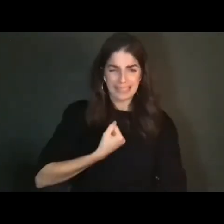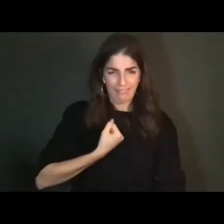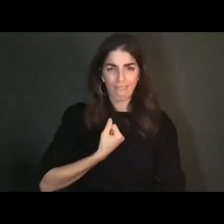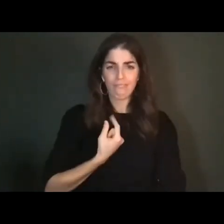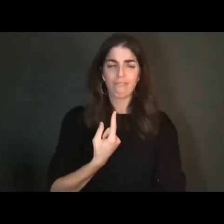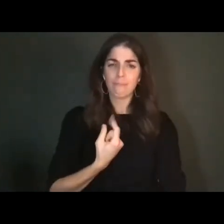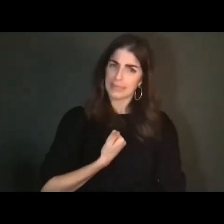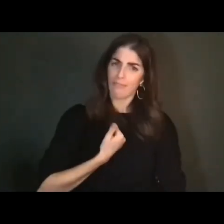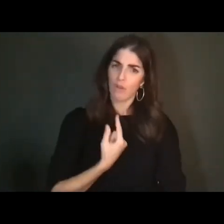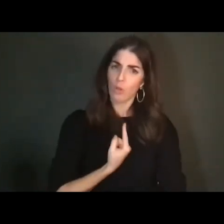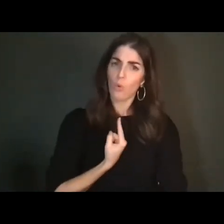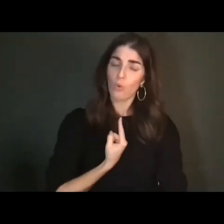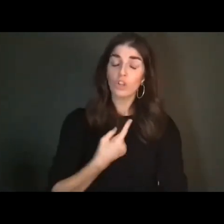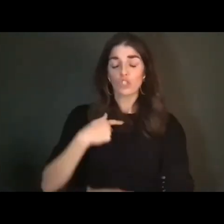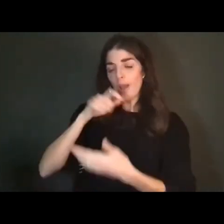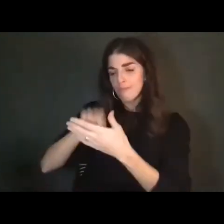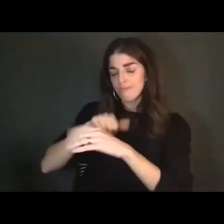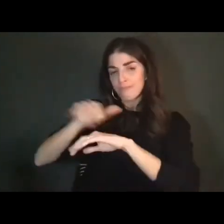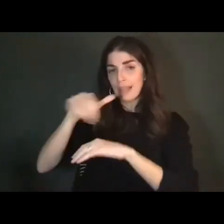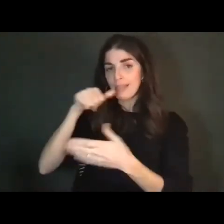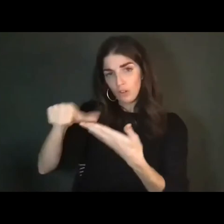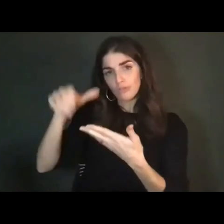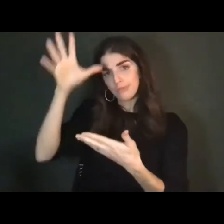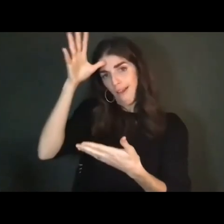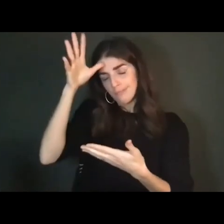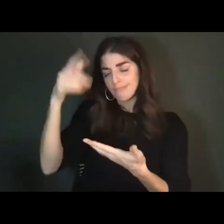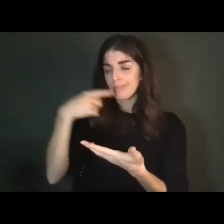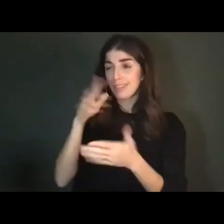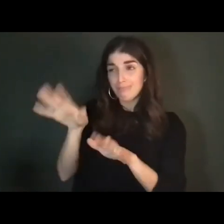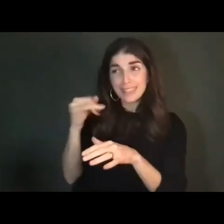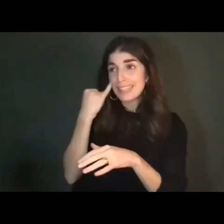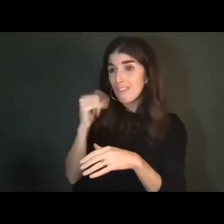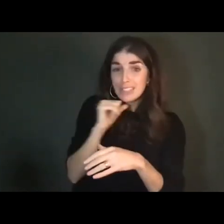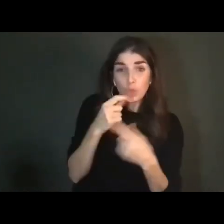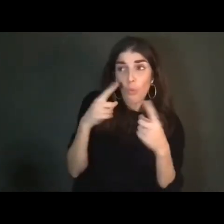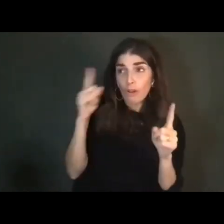So I say to my dad: "Papa, look, if it doesn't work out for me, then I'll come back and live